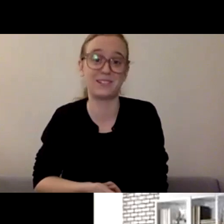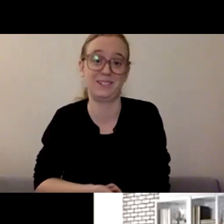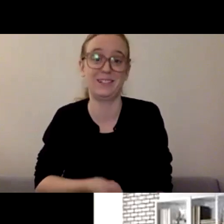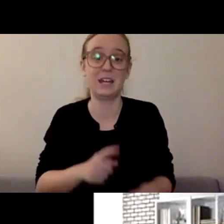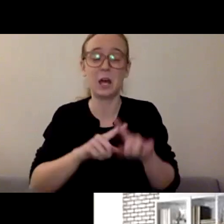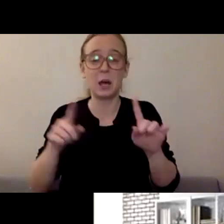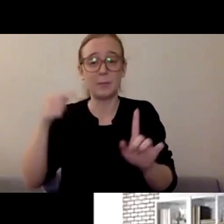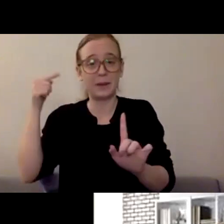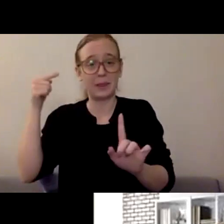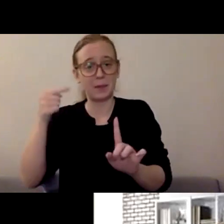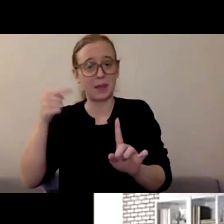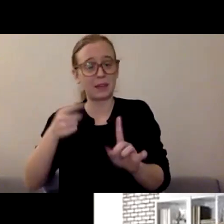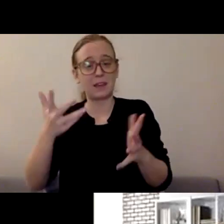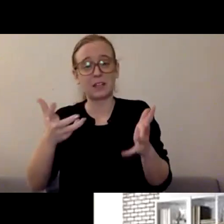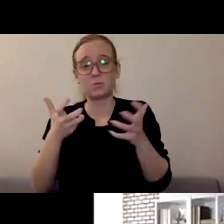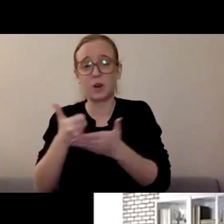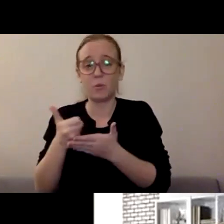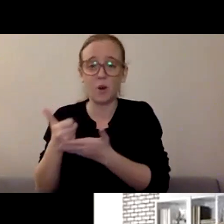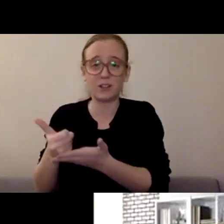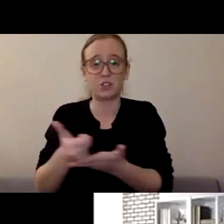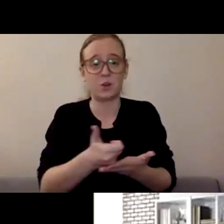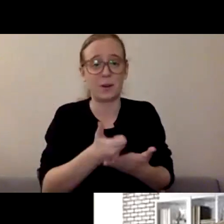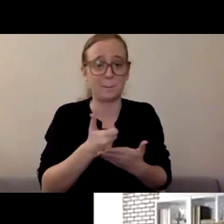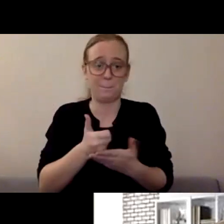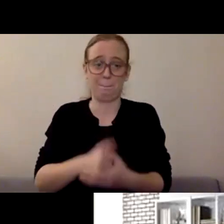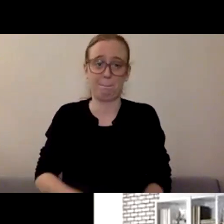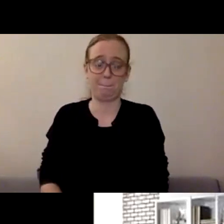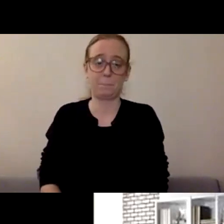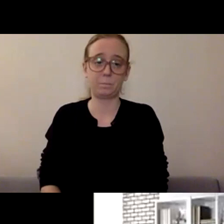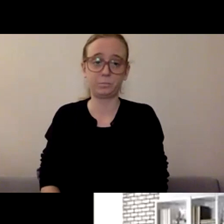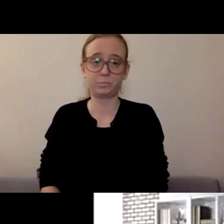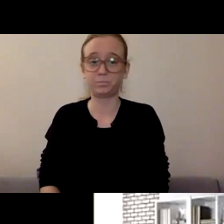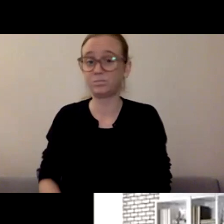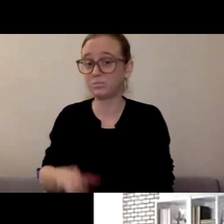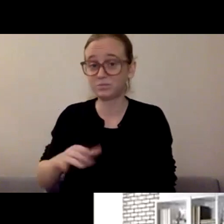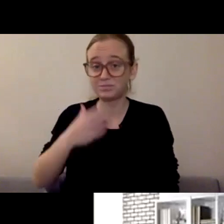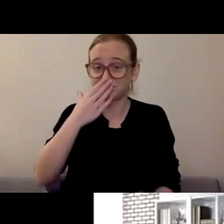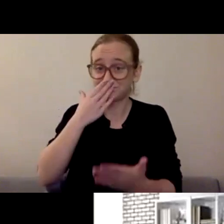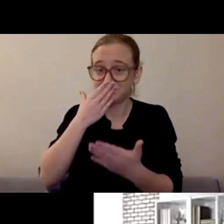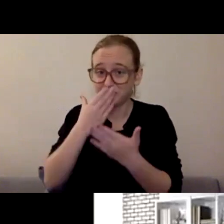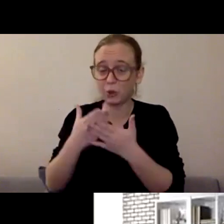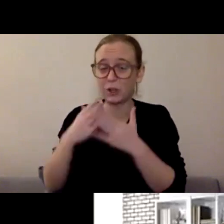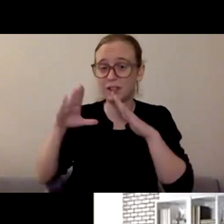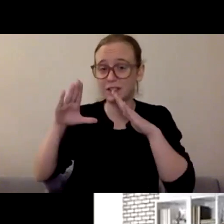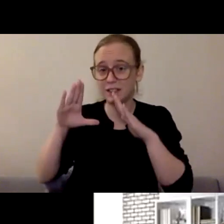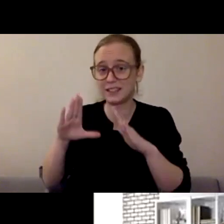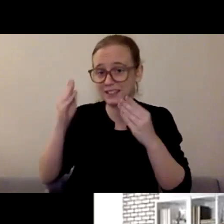So, great. Such good information. Thanks Crystal and Betsy just for taking the time